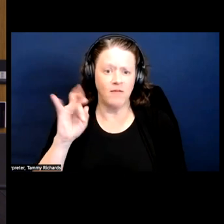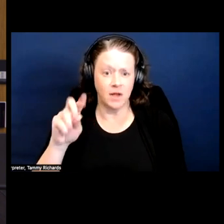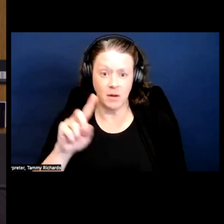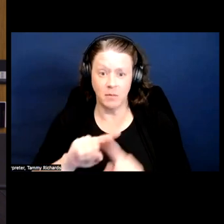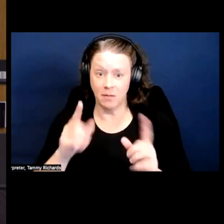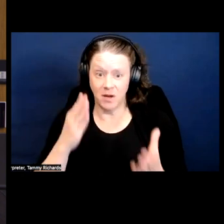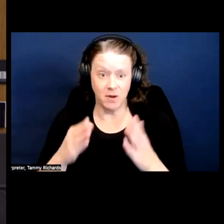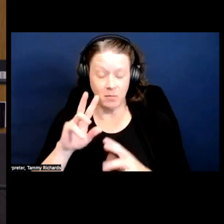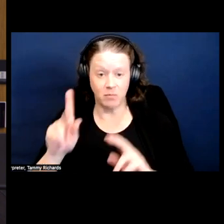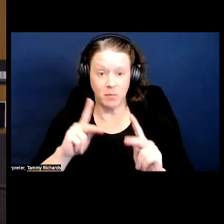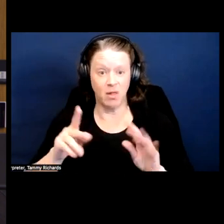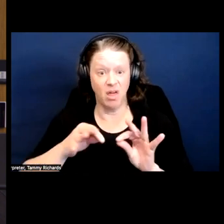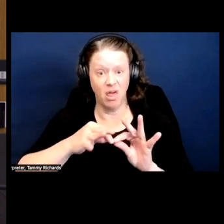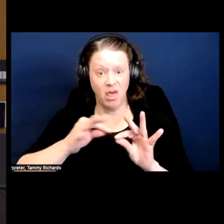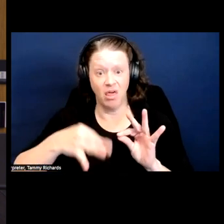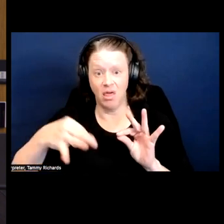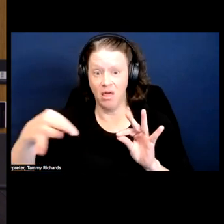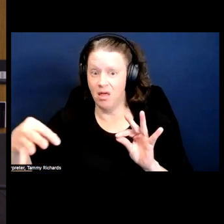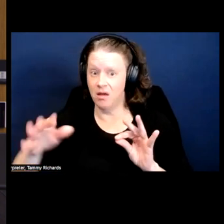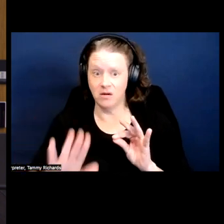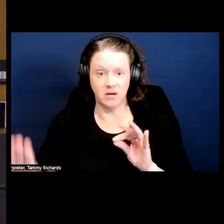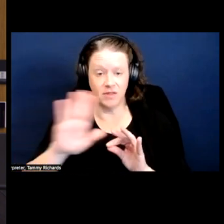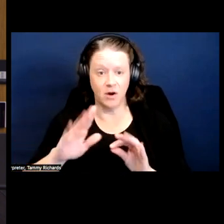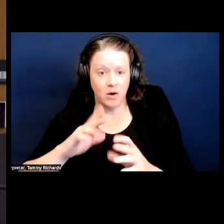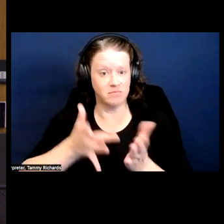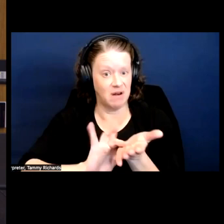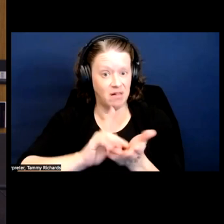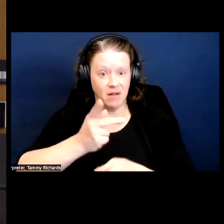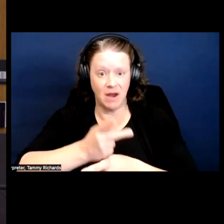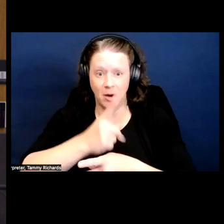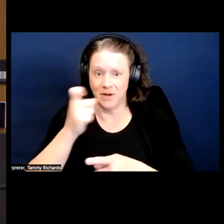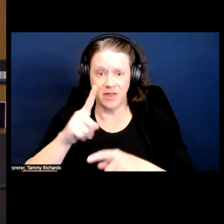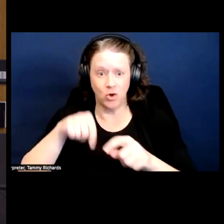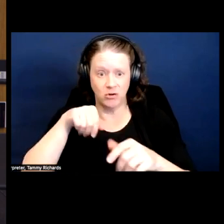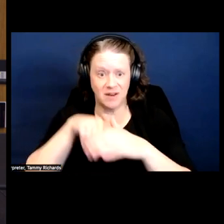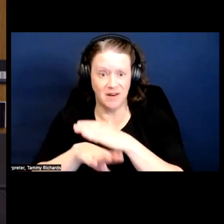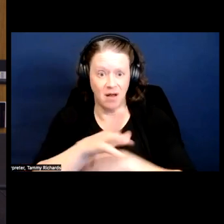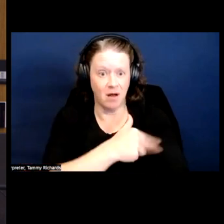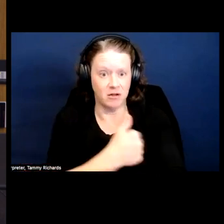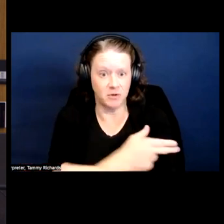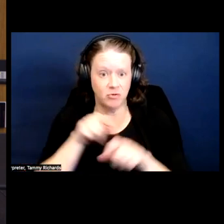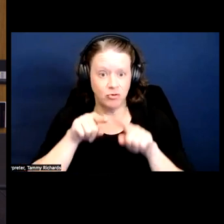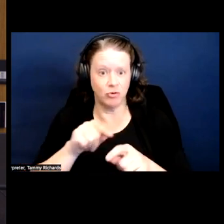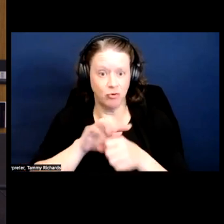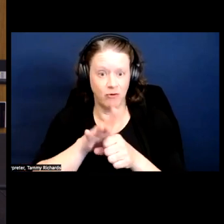delayed because of lack of access to hospitals, right. We have folks who just couldn't get the care that they needed.